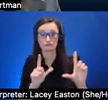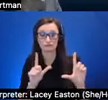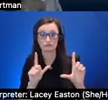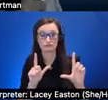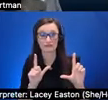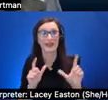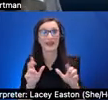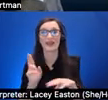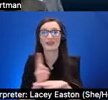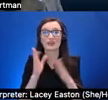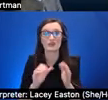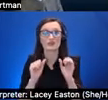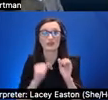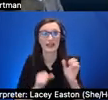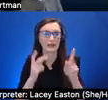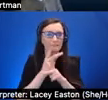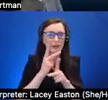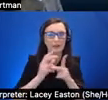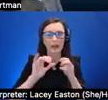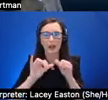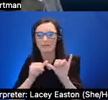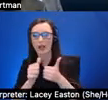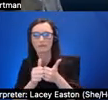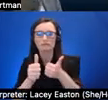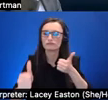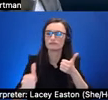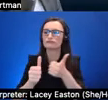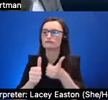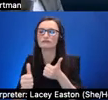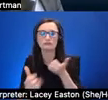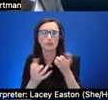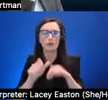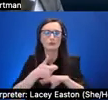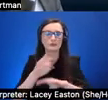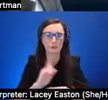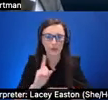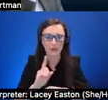the spatial relationship and get more details about individual planets so here animations are